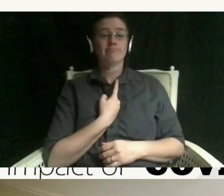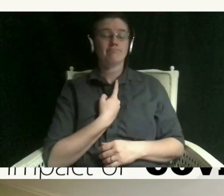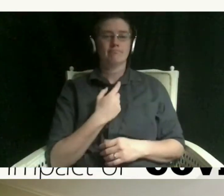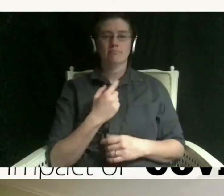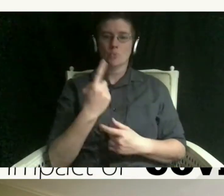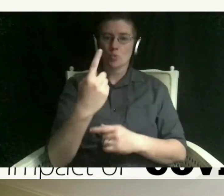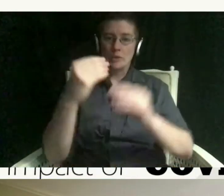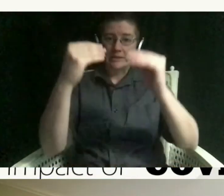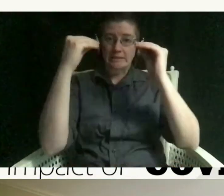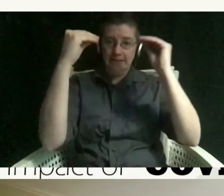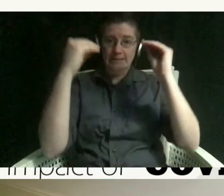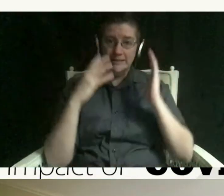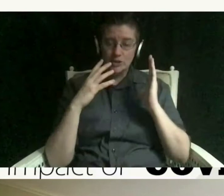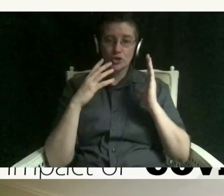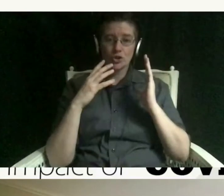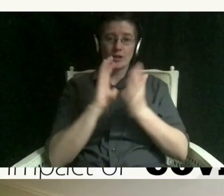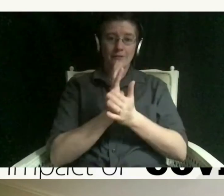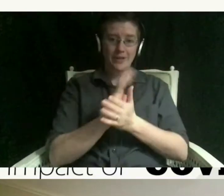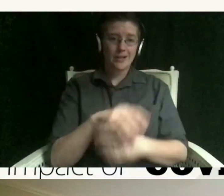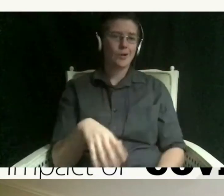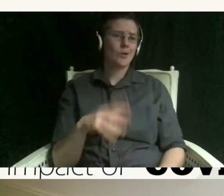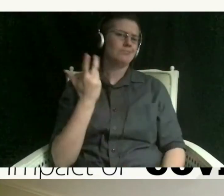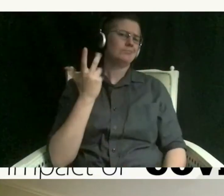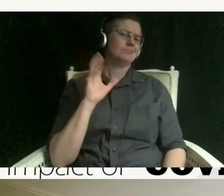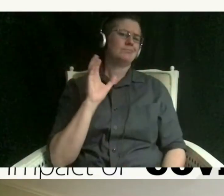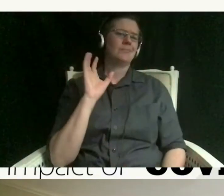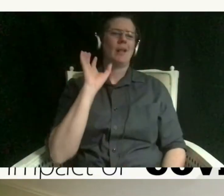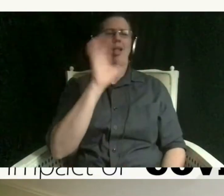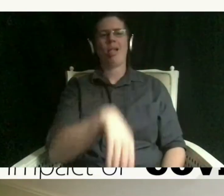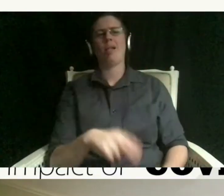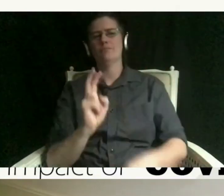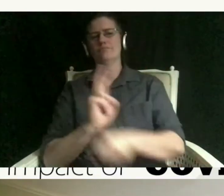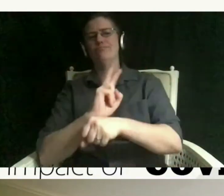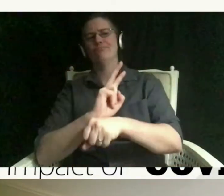you could access that material at two o'clock so young people really have to